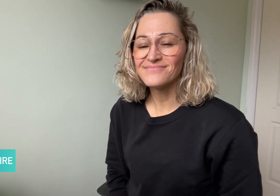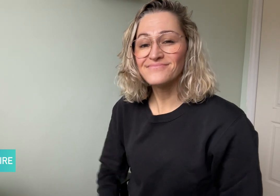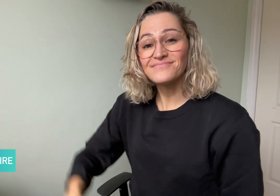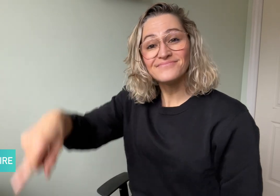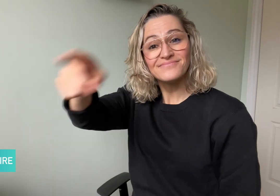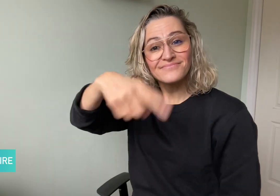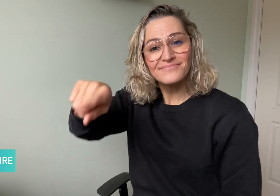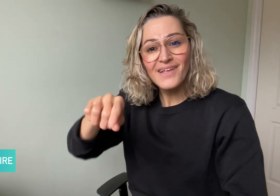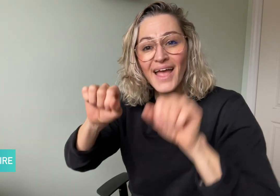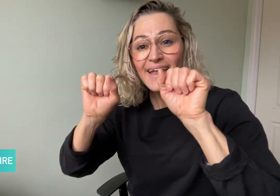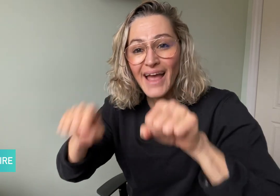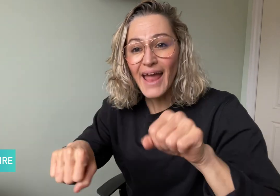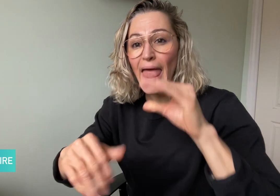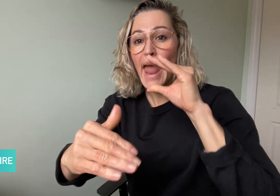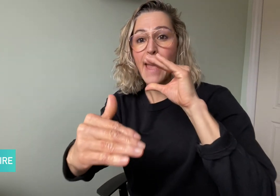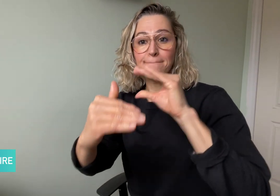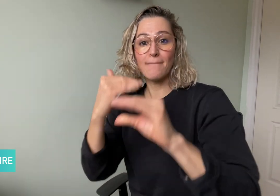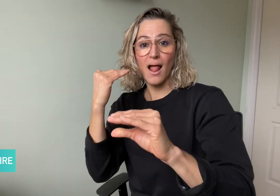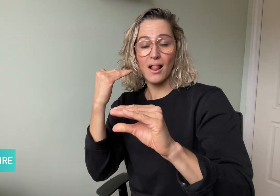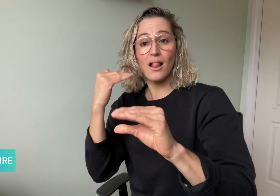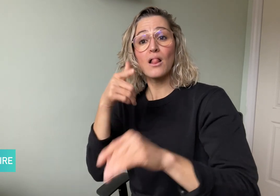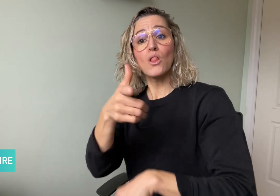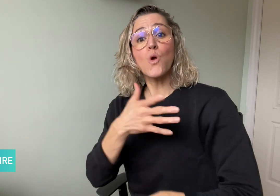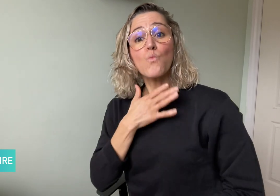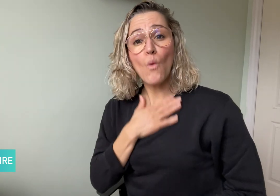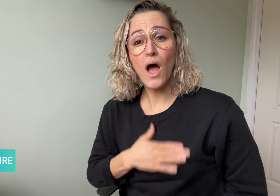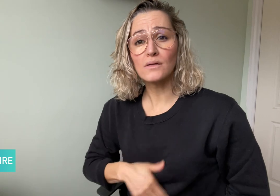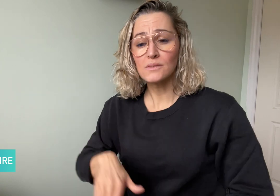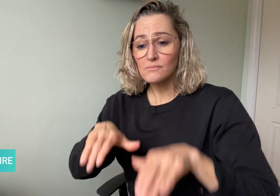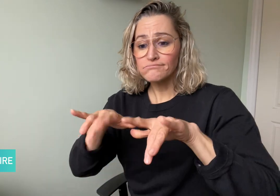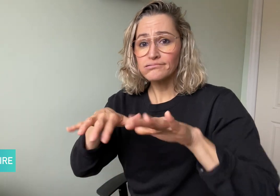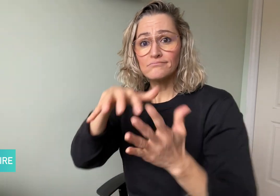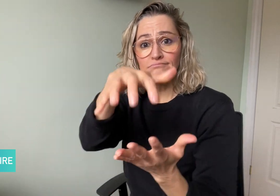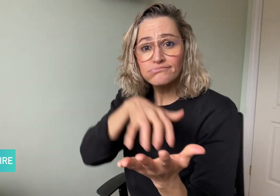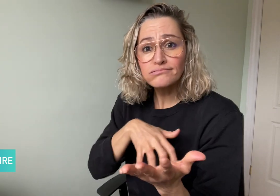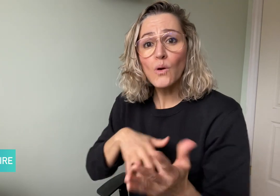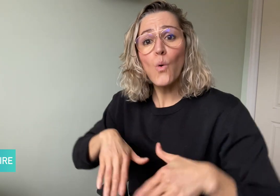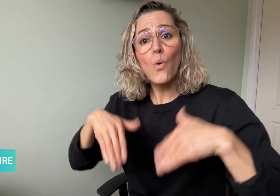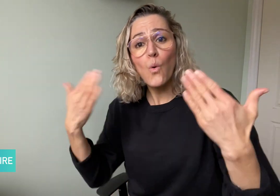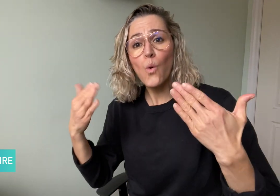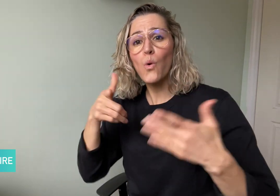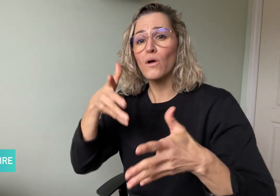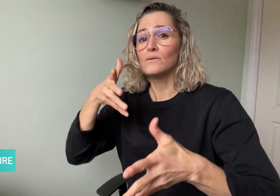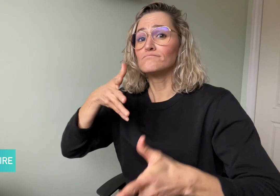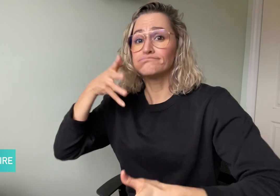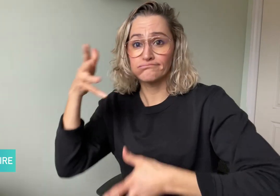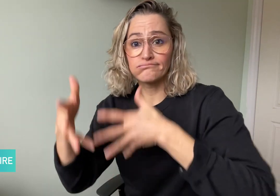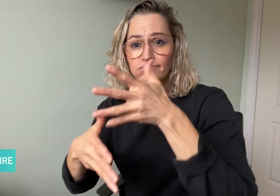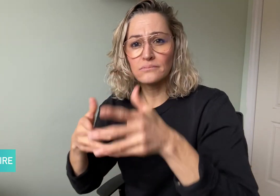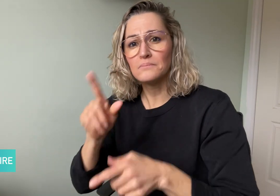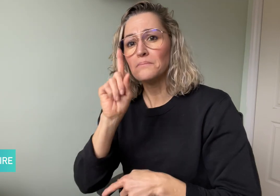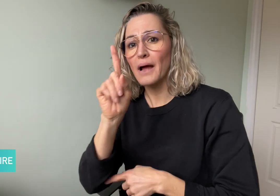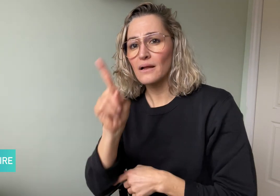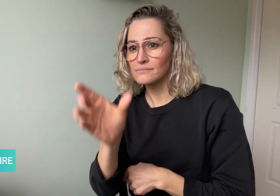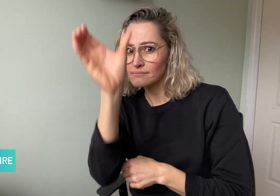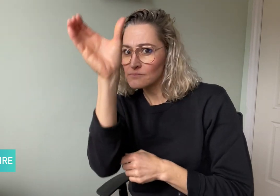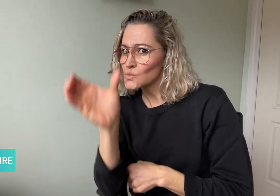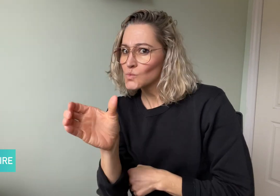You can email your text or video comments